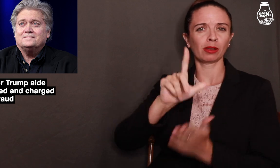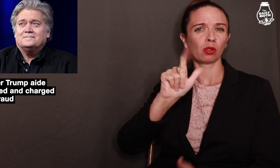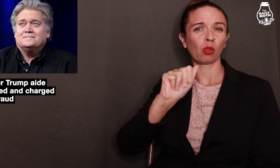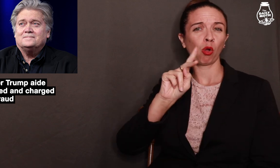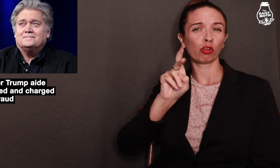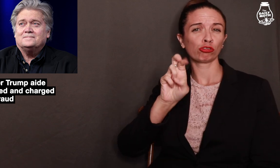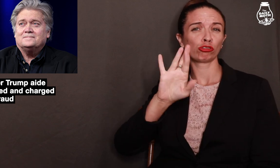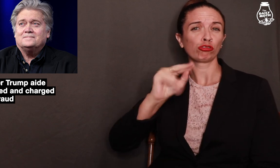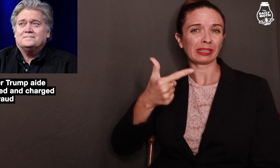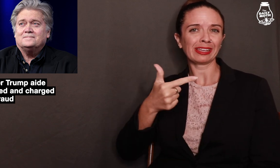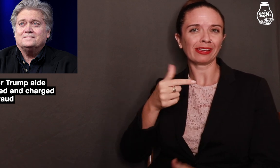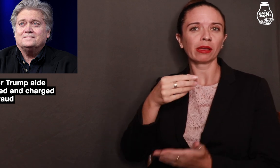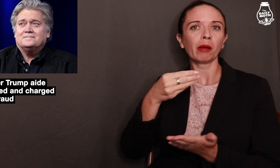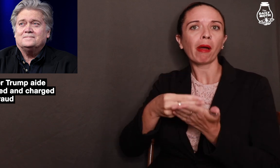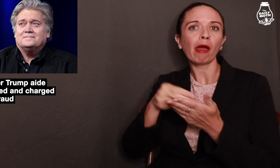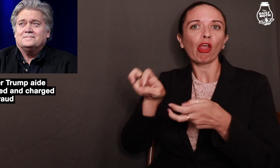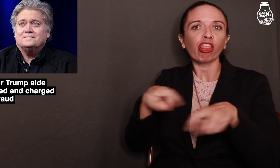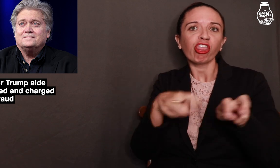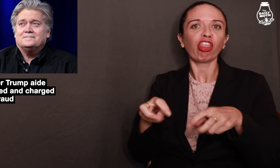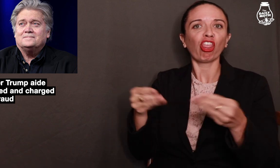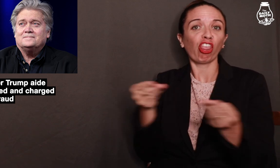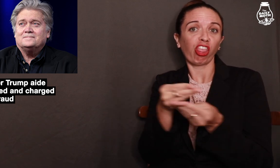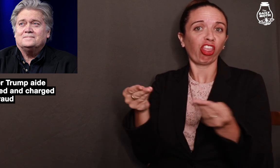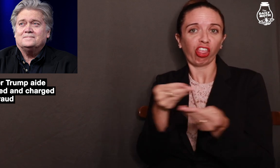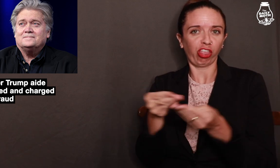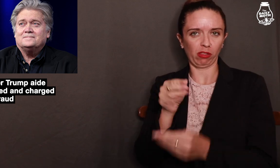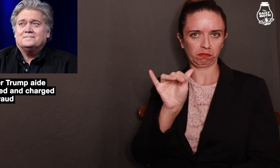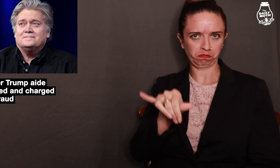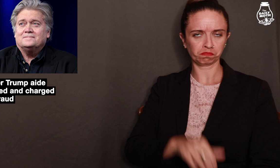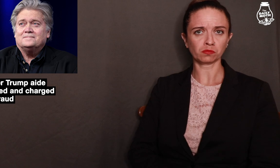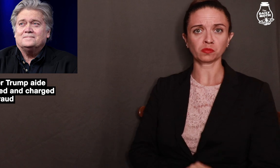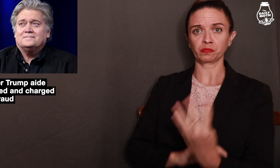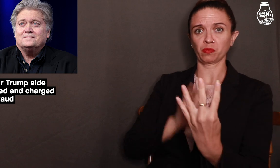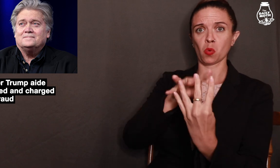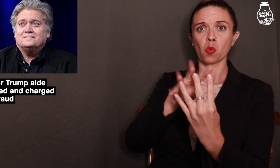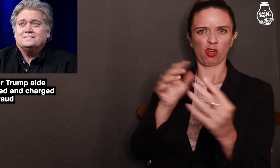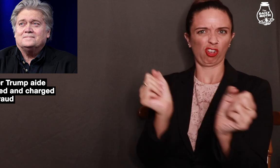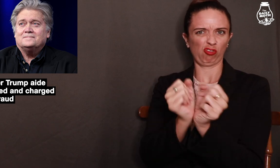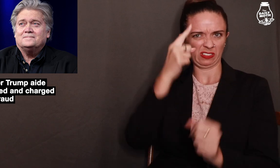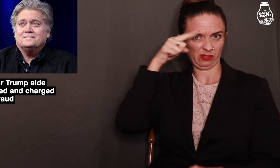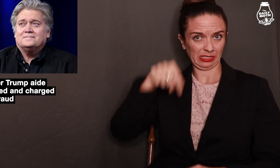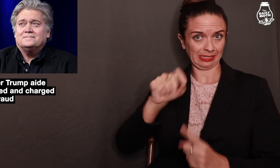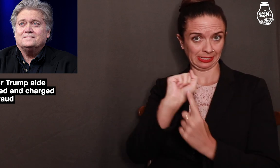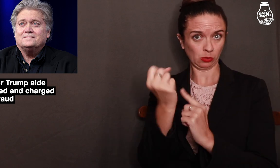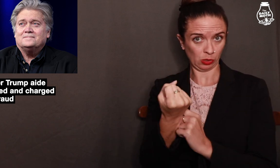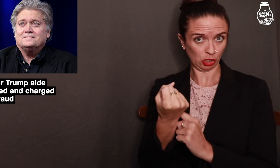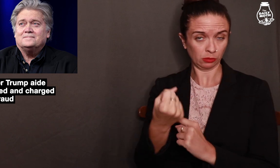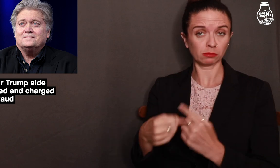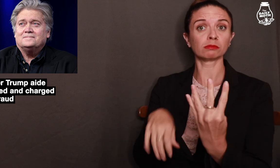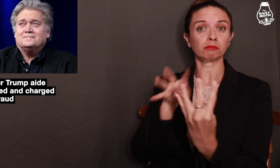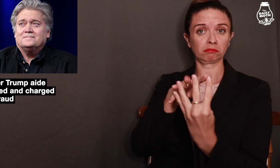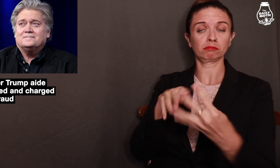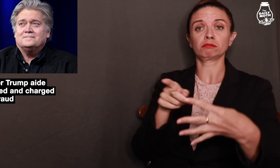and money laundering. There are four people that were arrested for this situation.